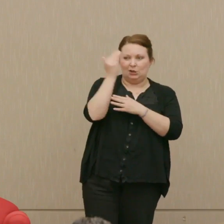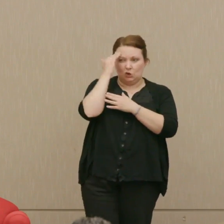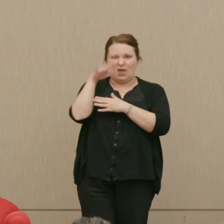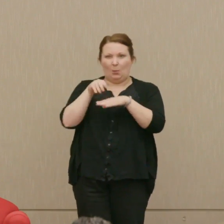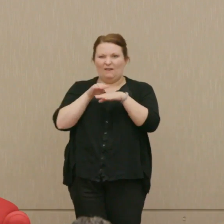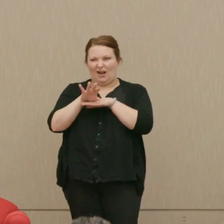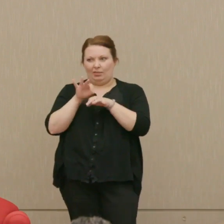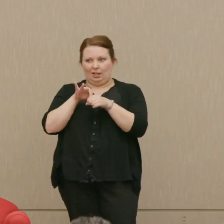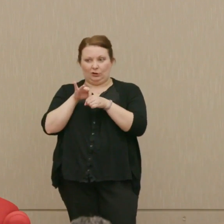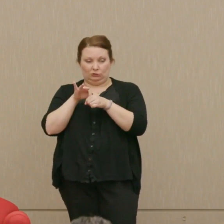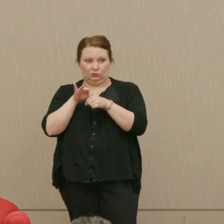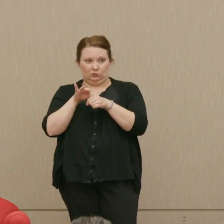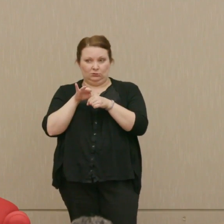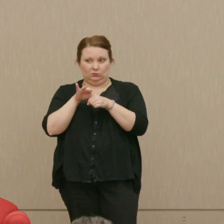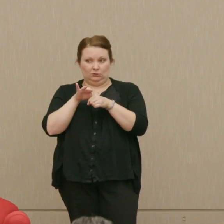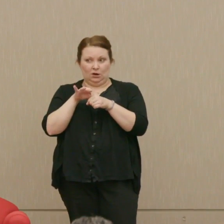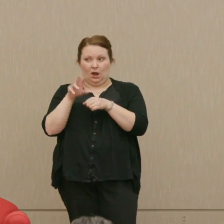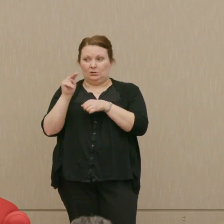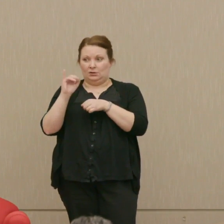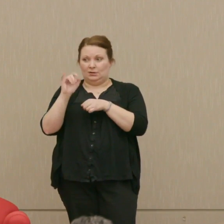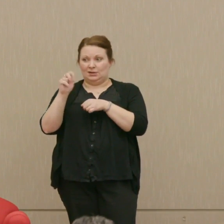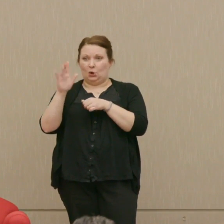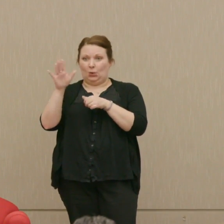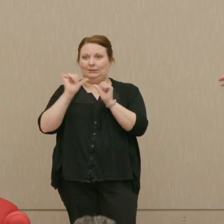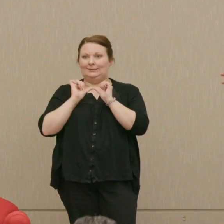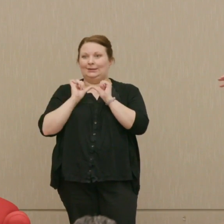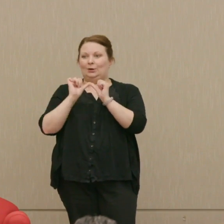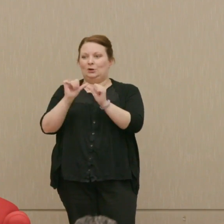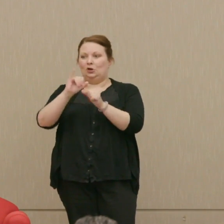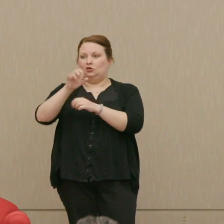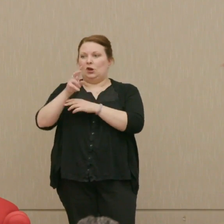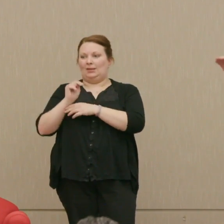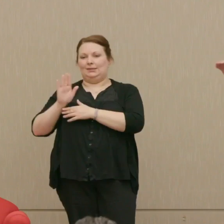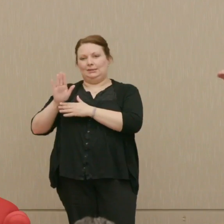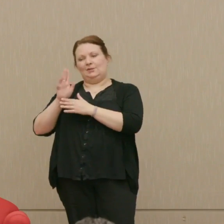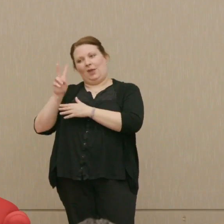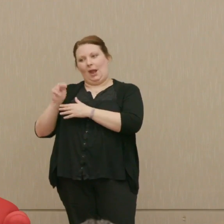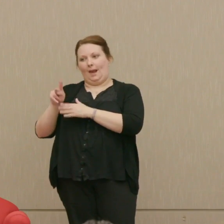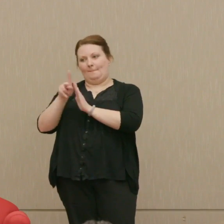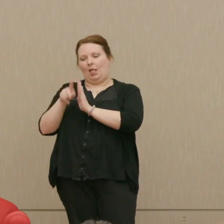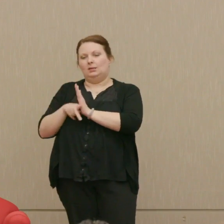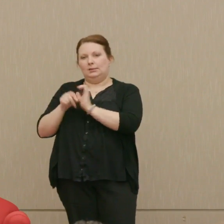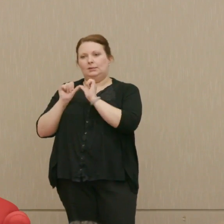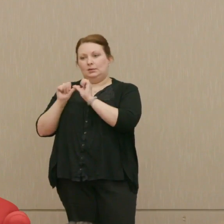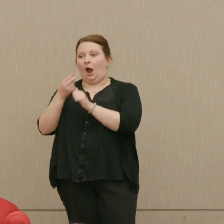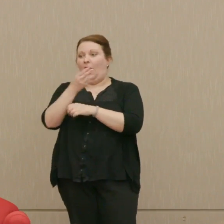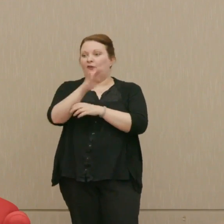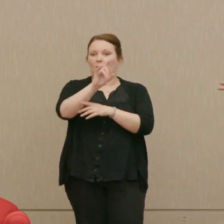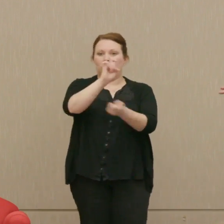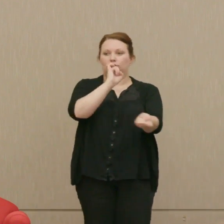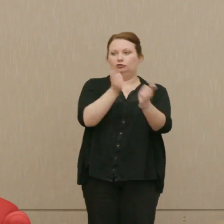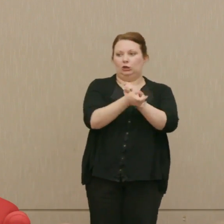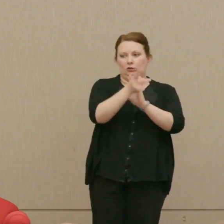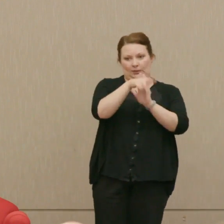the election, because Nixon would carry on Johnson's Vietnam policy and Humphrey would not.